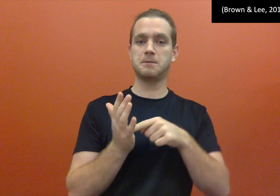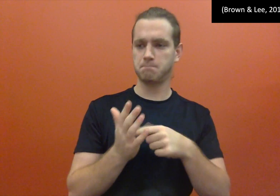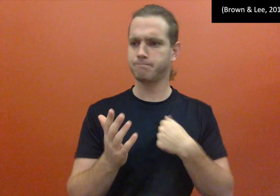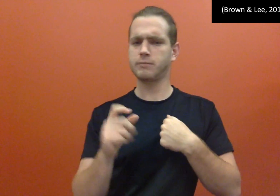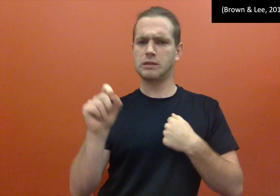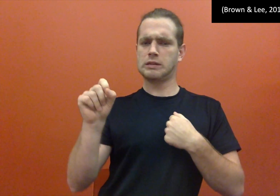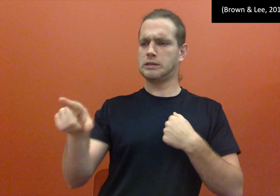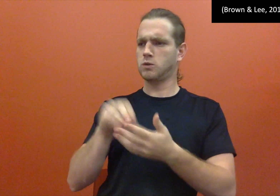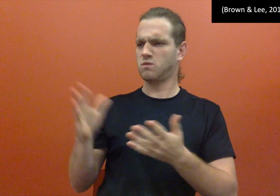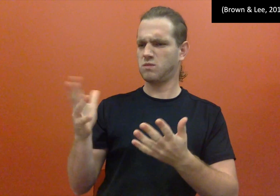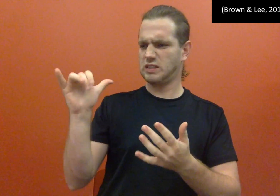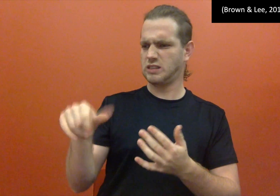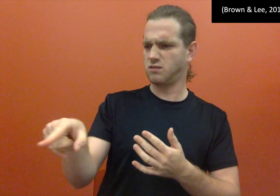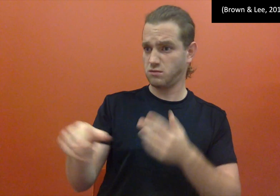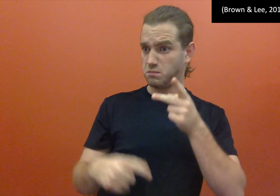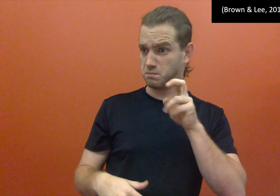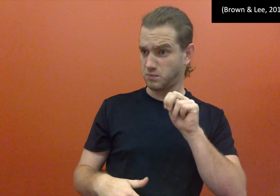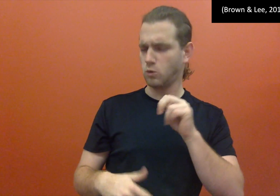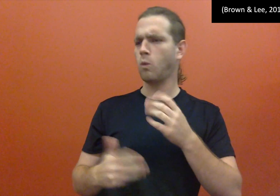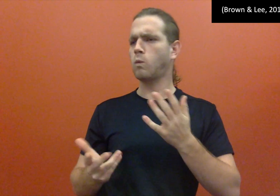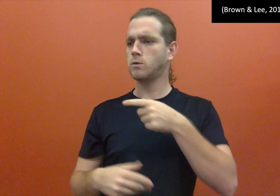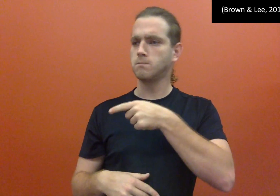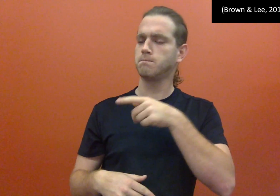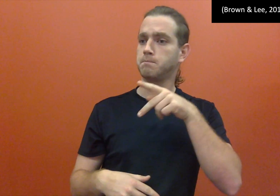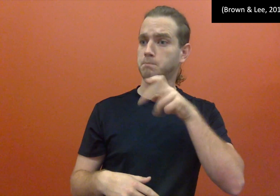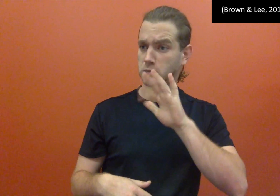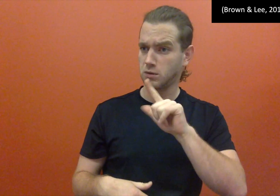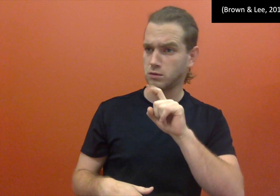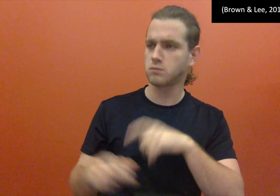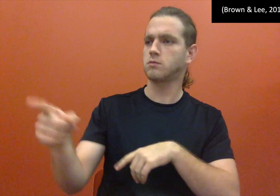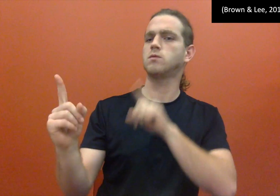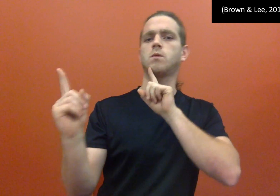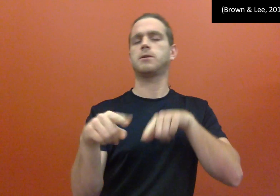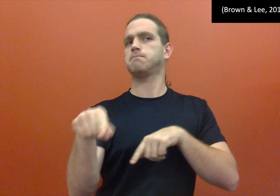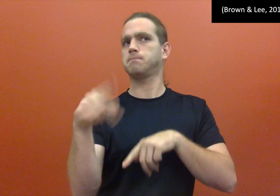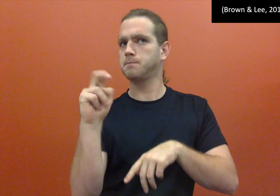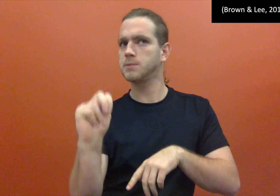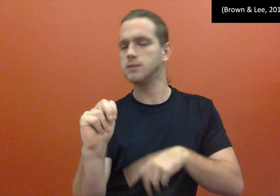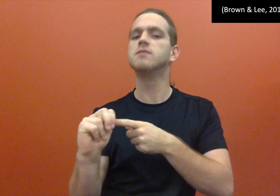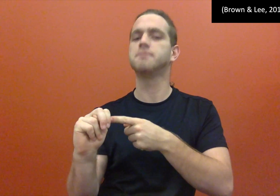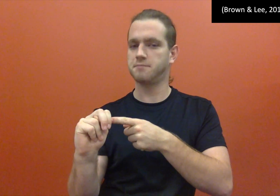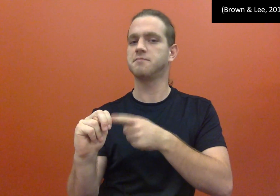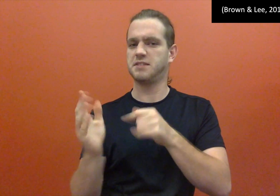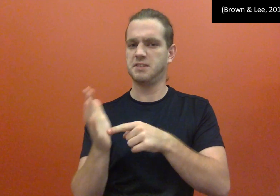Other example, I asked student, "Which is that? Pen or Pencil?" The student responded, "It is a pen."